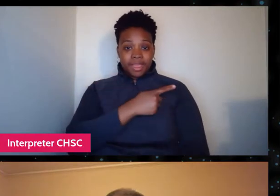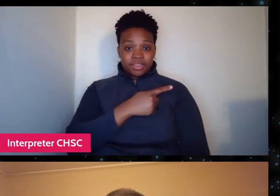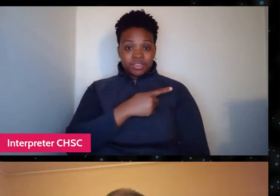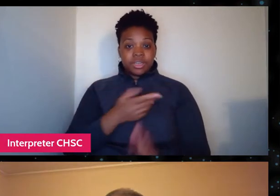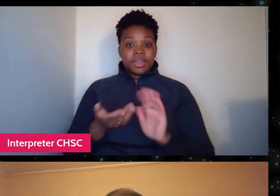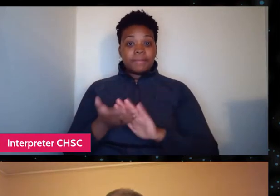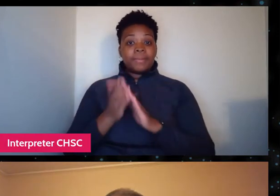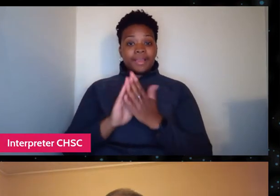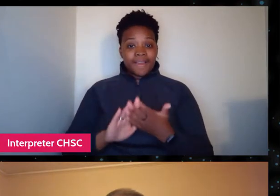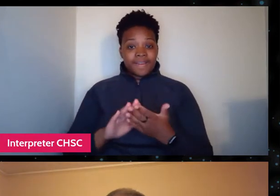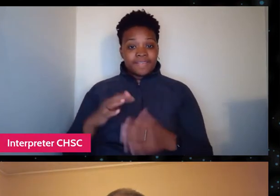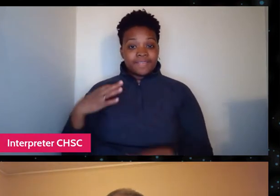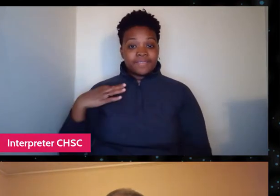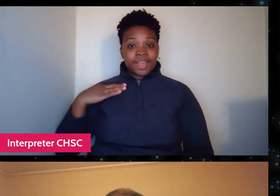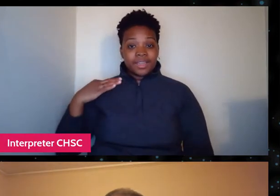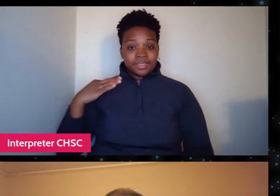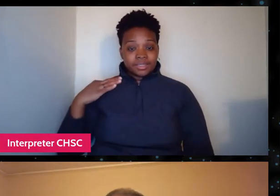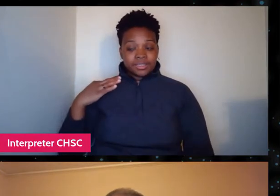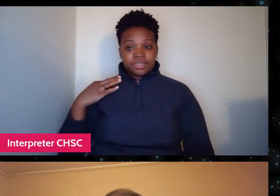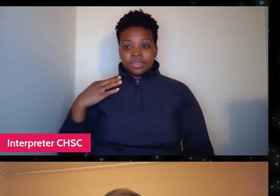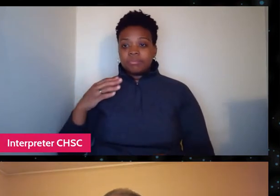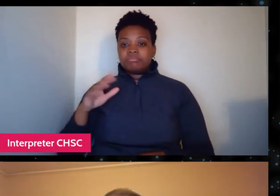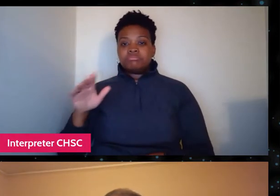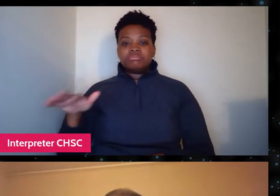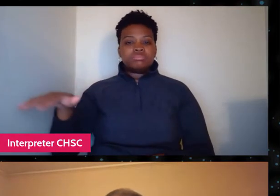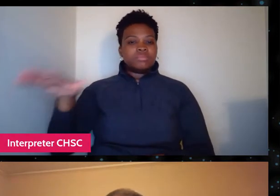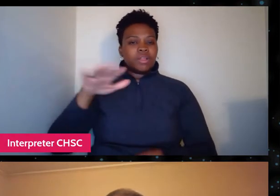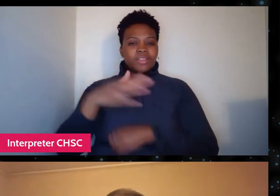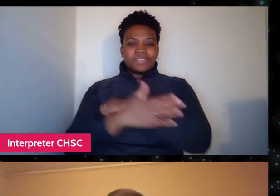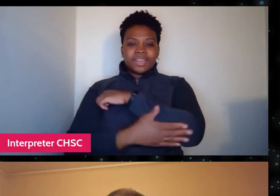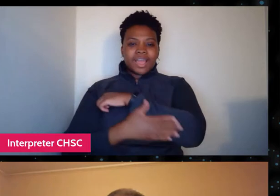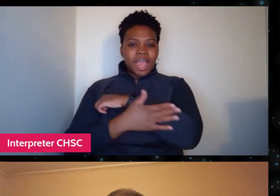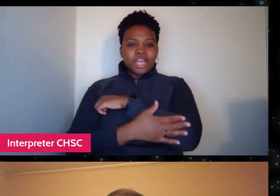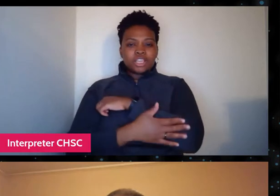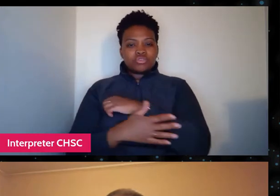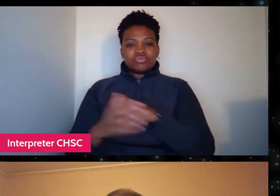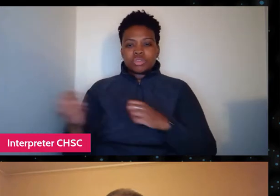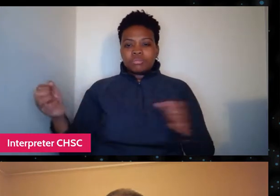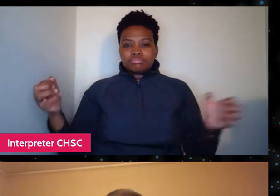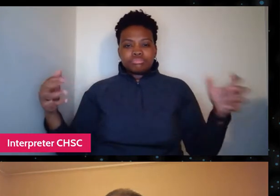and that's people from all over the country from both sides of the aisle. So if Stan was able to unite people